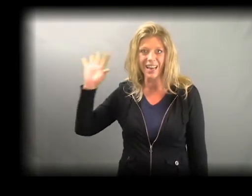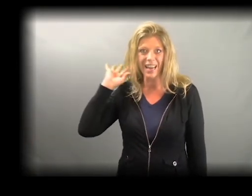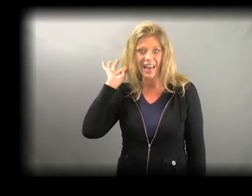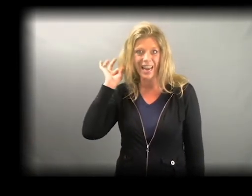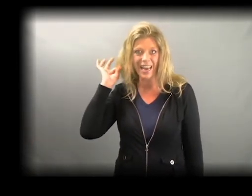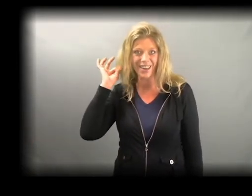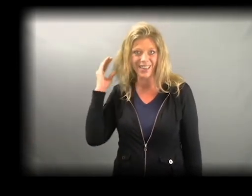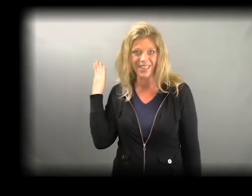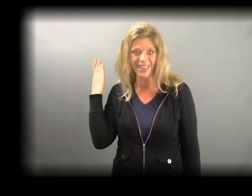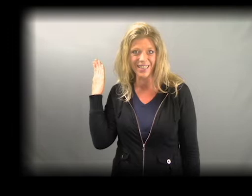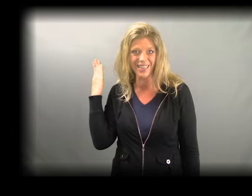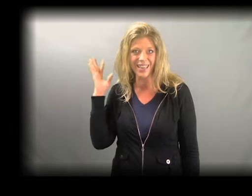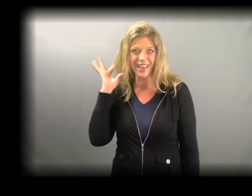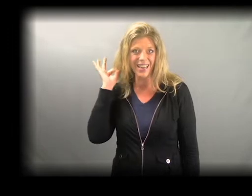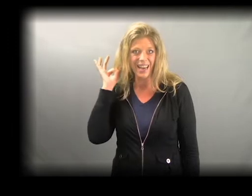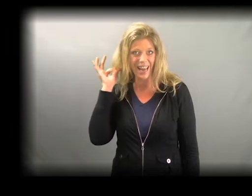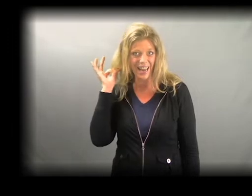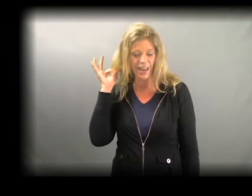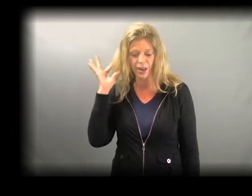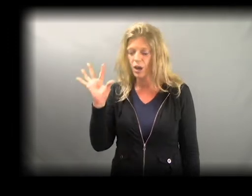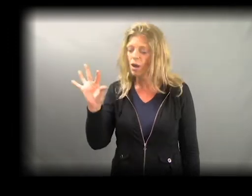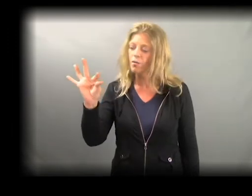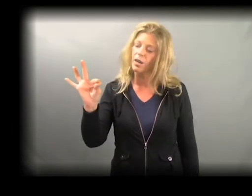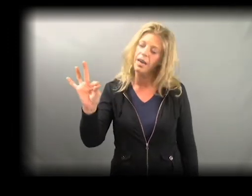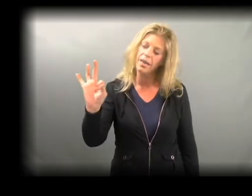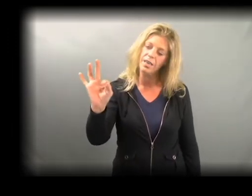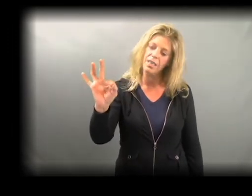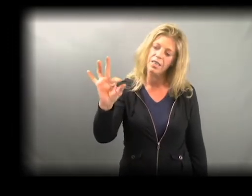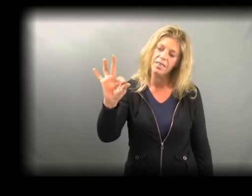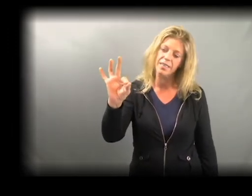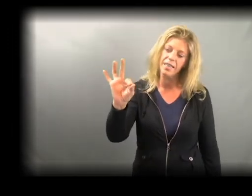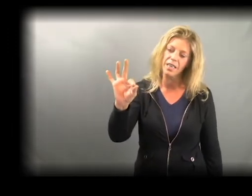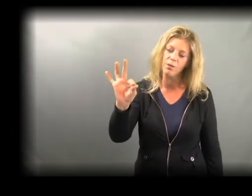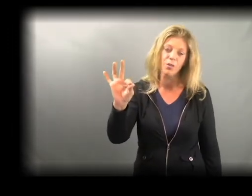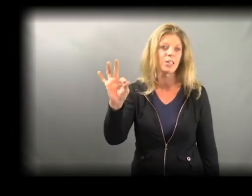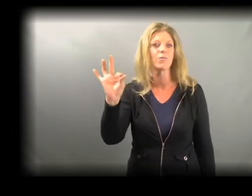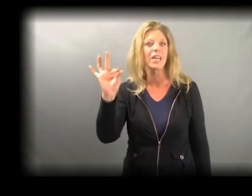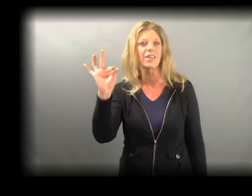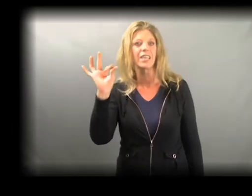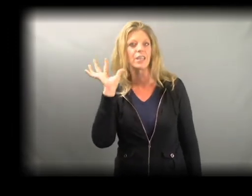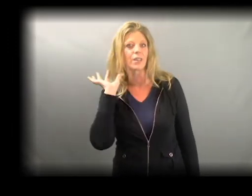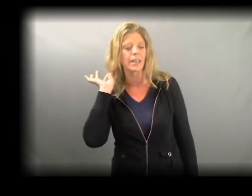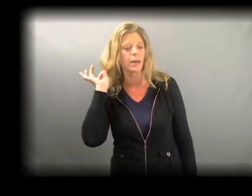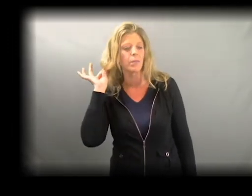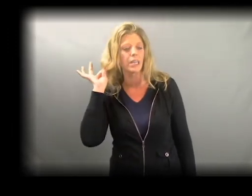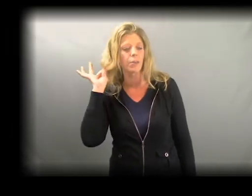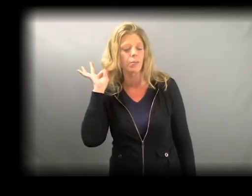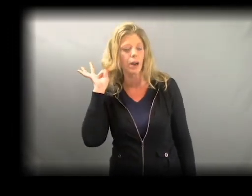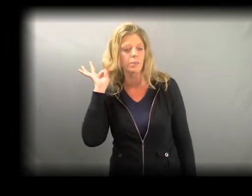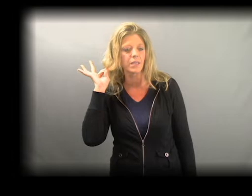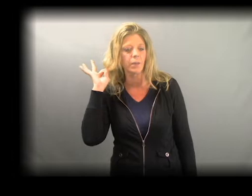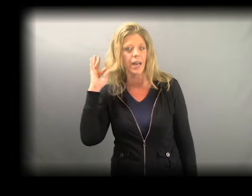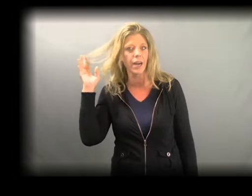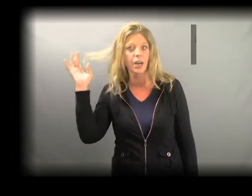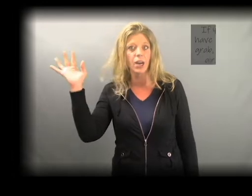HAIRED HAIR For HAIR you just take your first finger and your thumb, and you grab some hair.